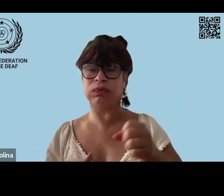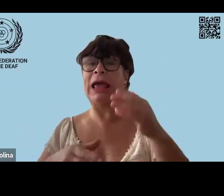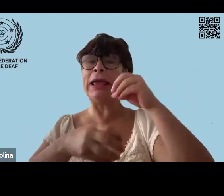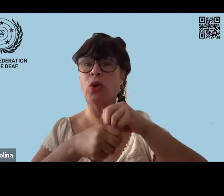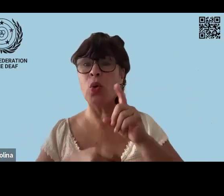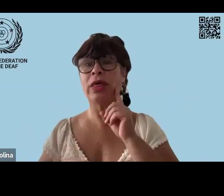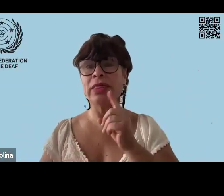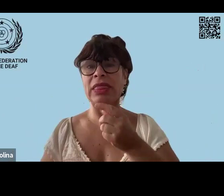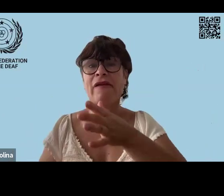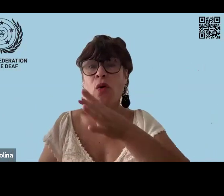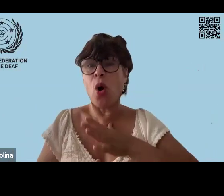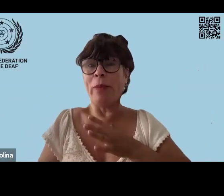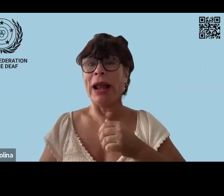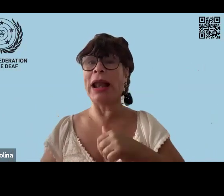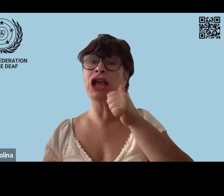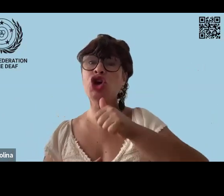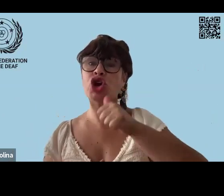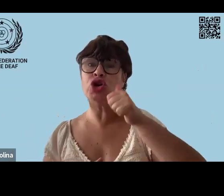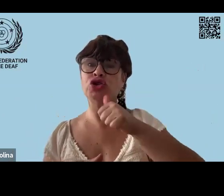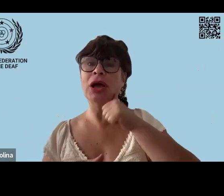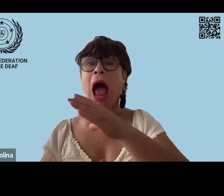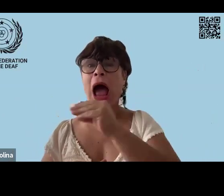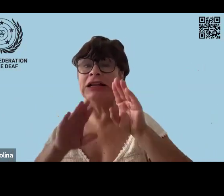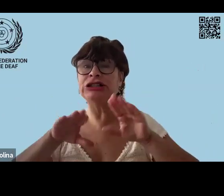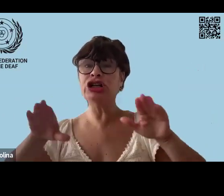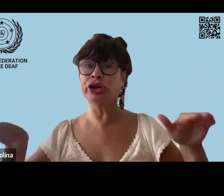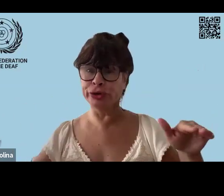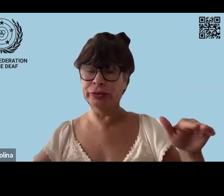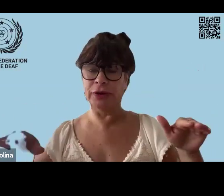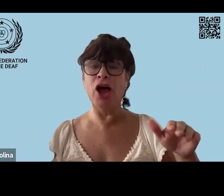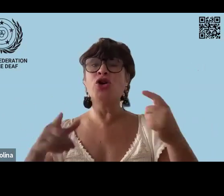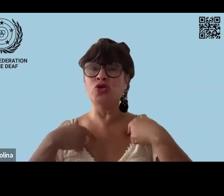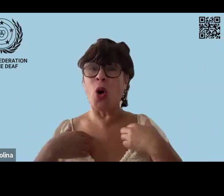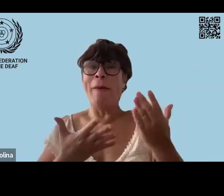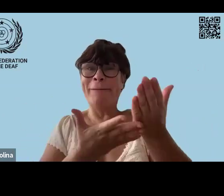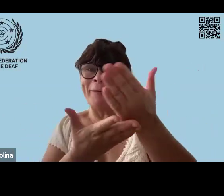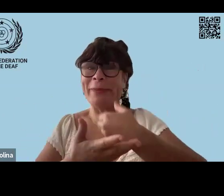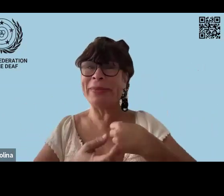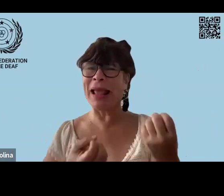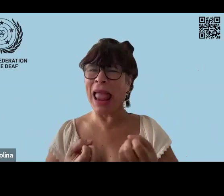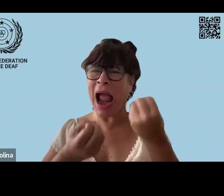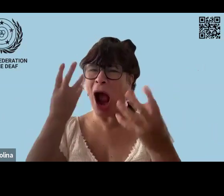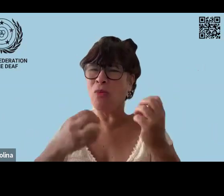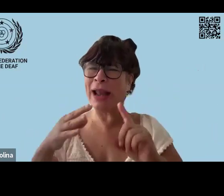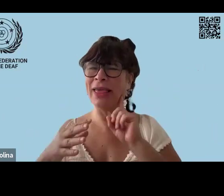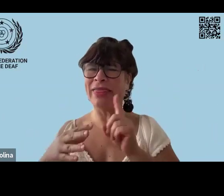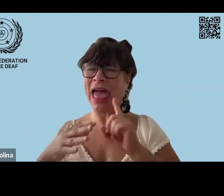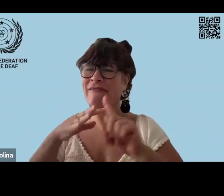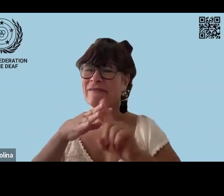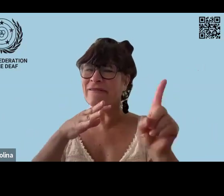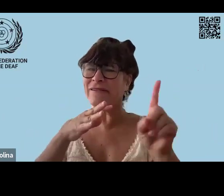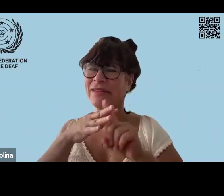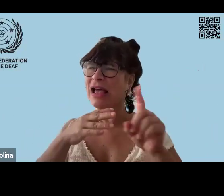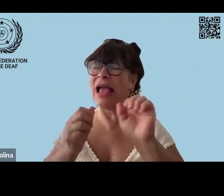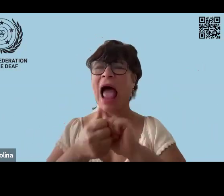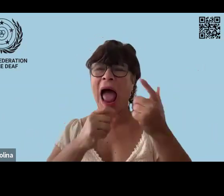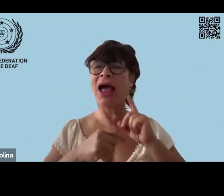And because of that, we could offer support in neighboring countries, deaf people there, especially for women and children who were seeking refuge.